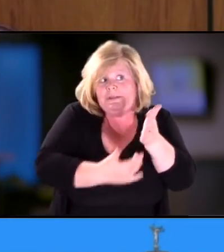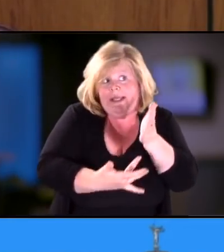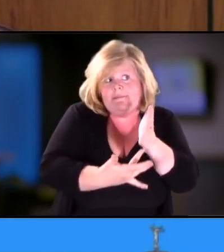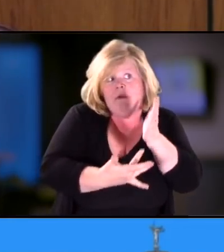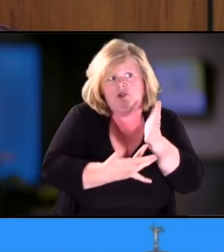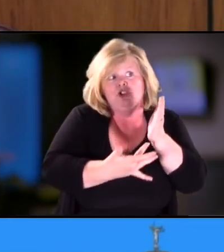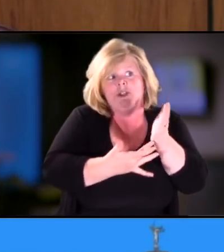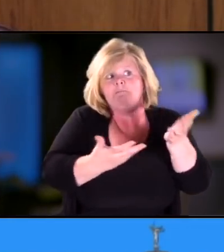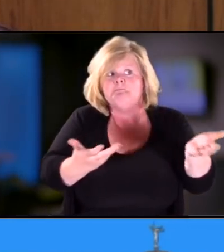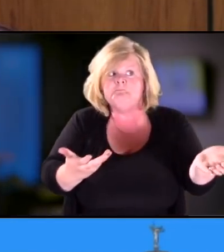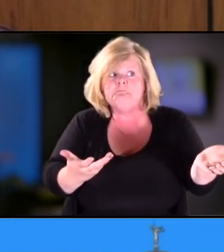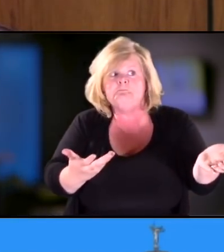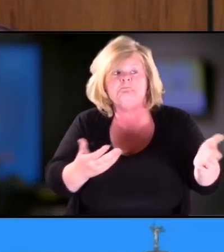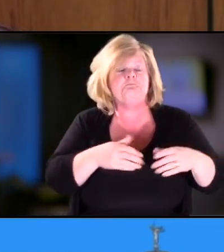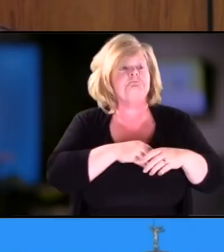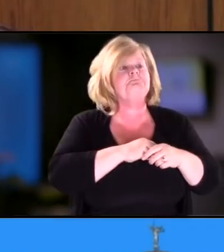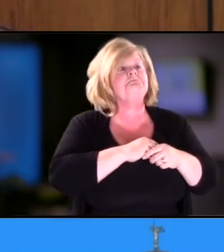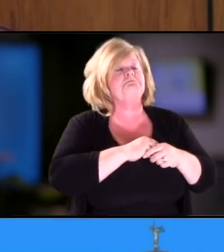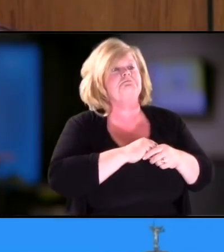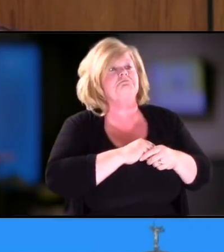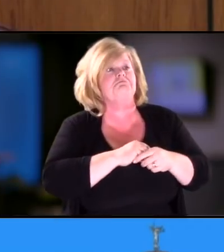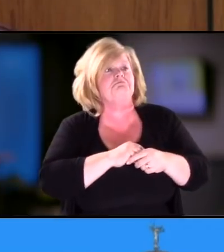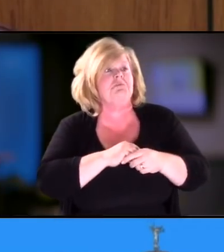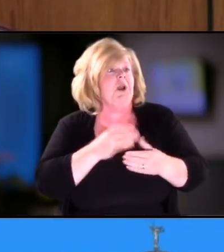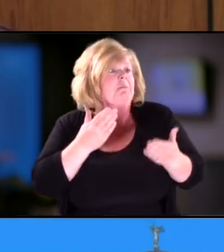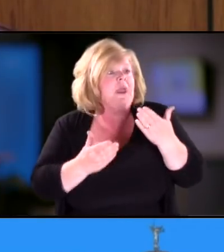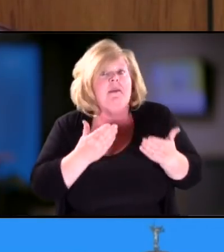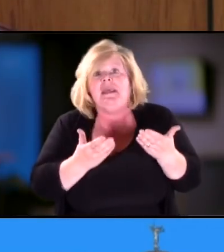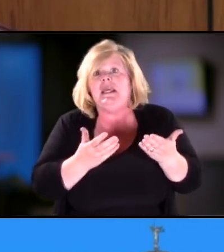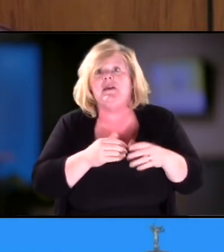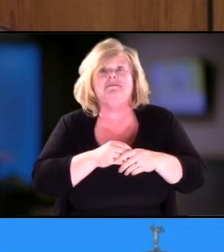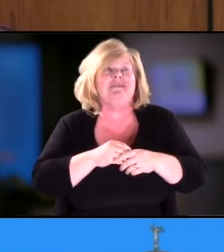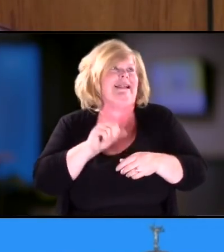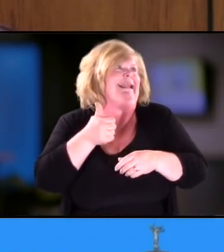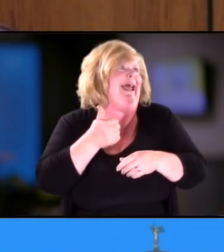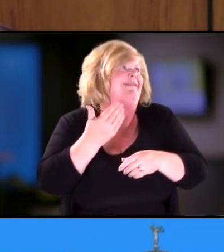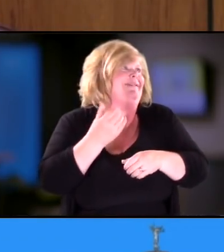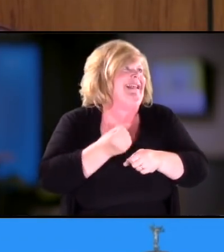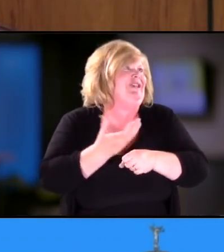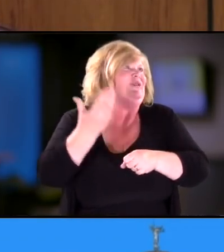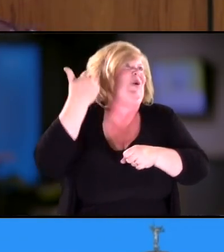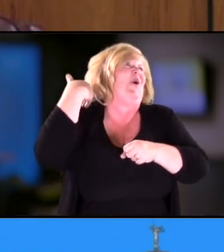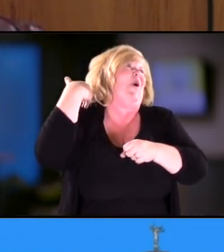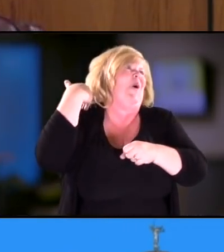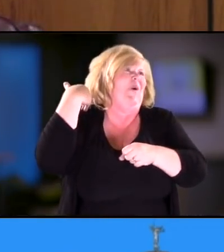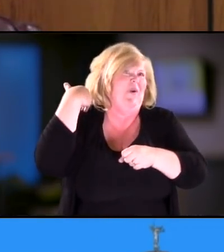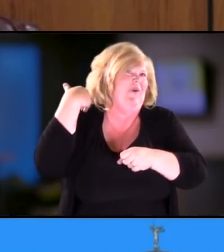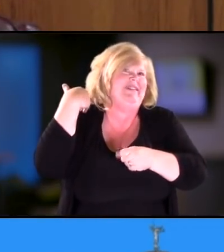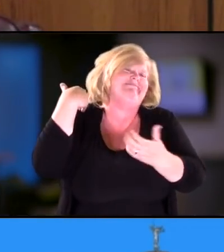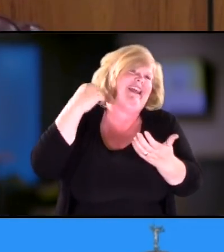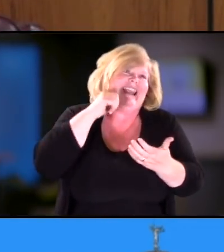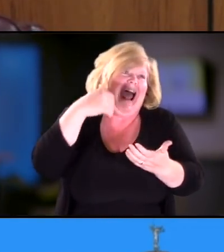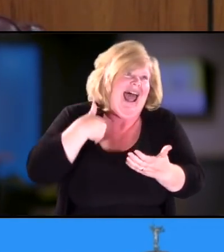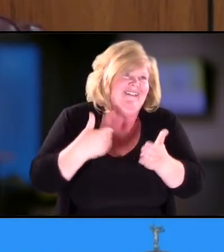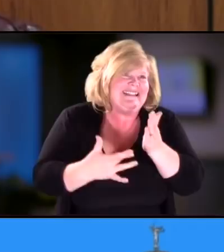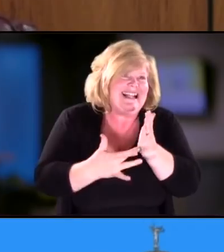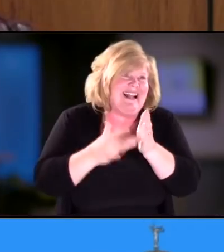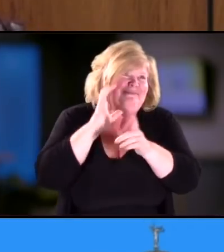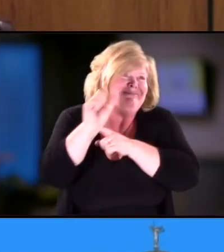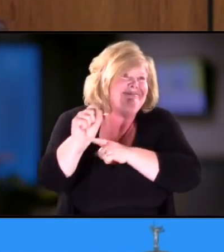medically, technology related maybe, as opposed to 10-15 years ago. So are there better implants today are there better hearing aids today,